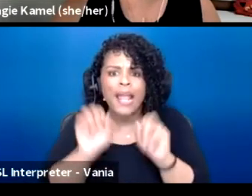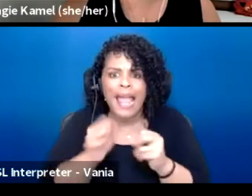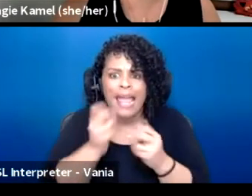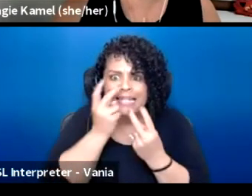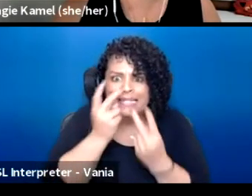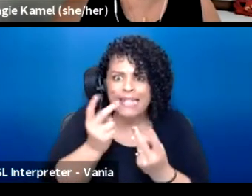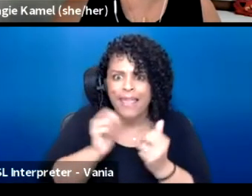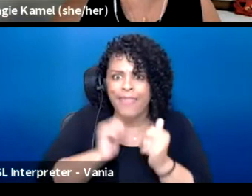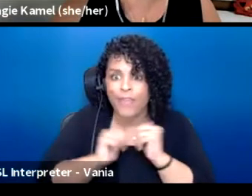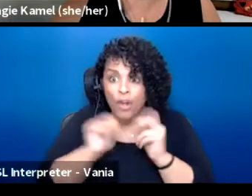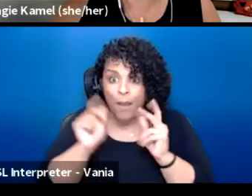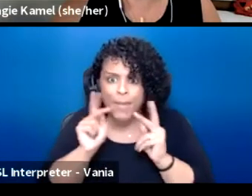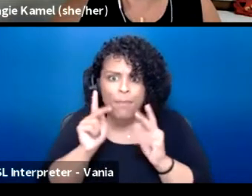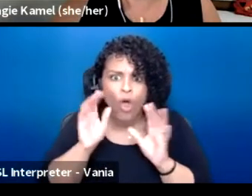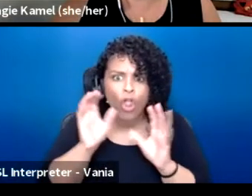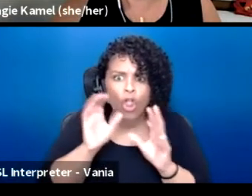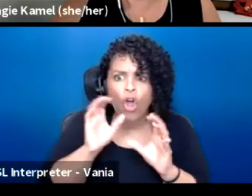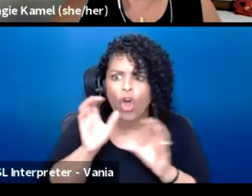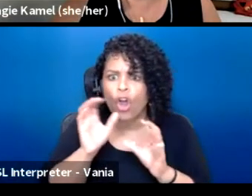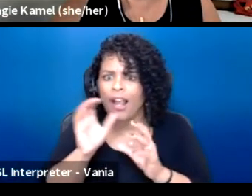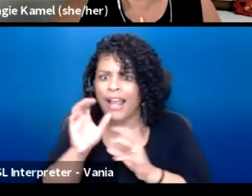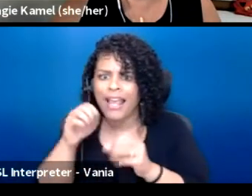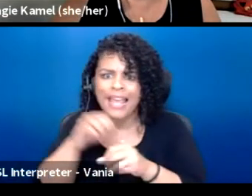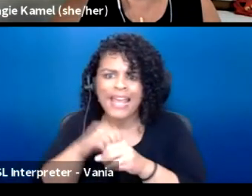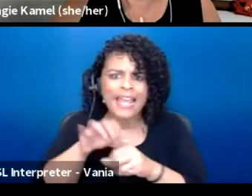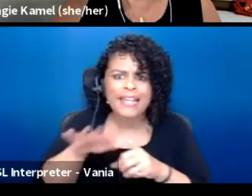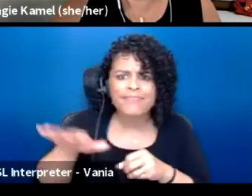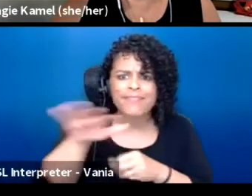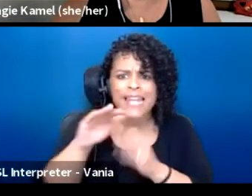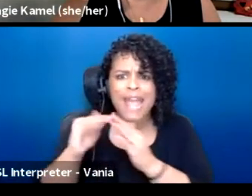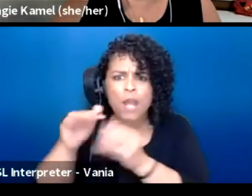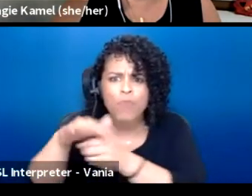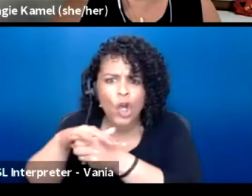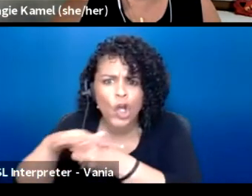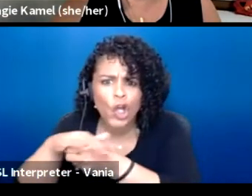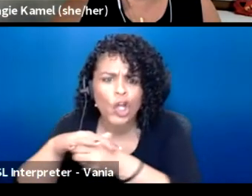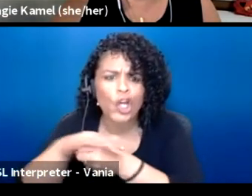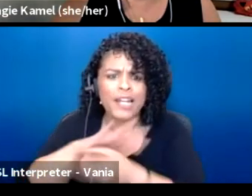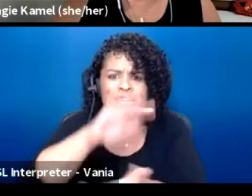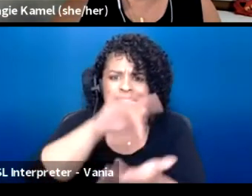that people are looking for it in their main street neighborhood hubs, in the center of town.